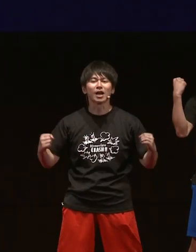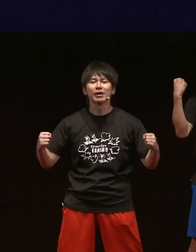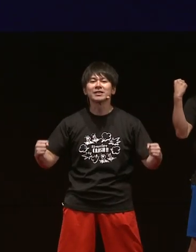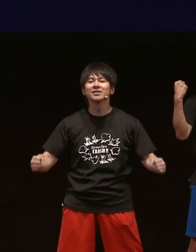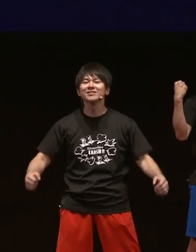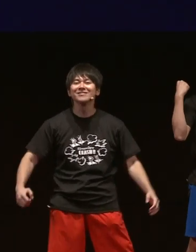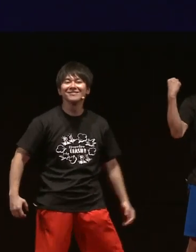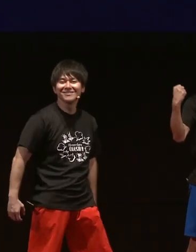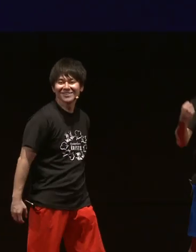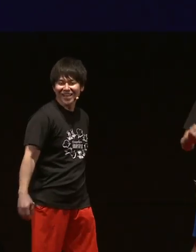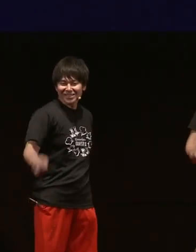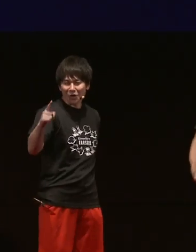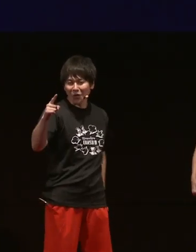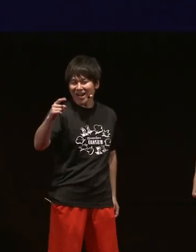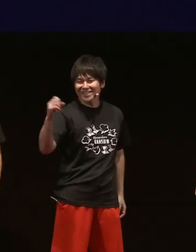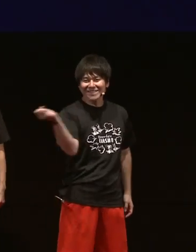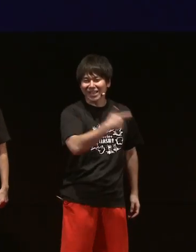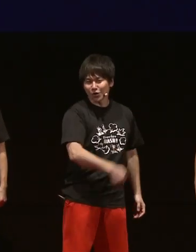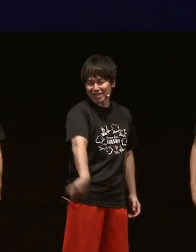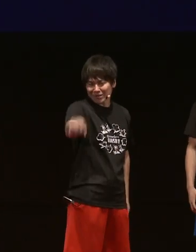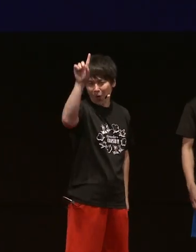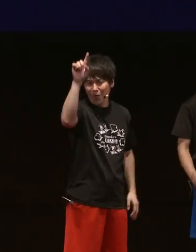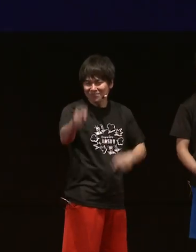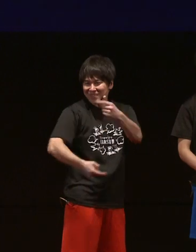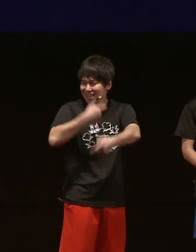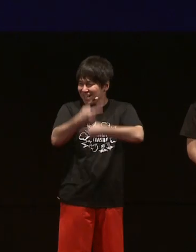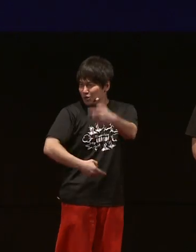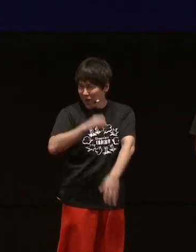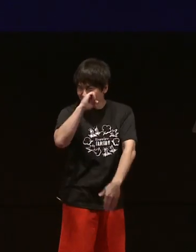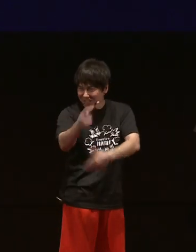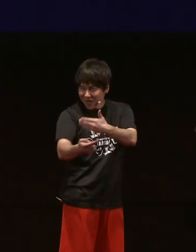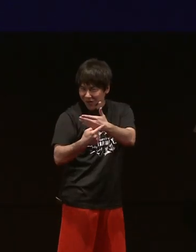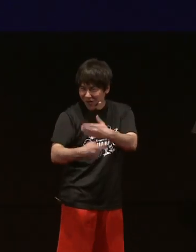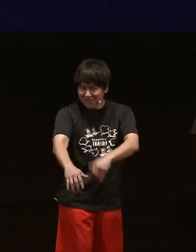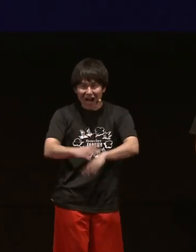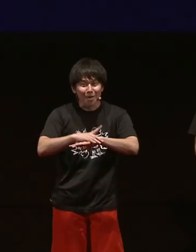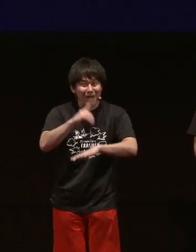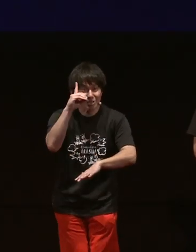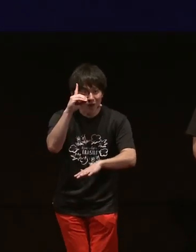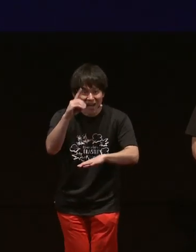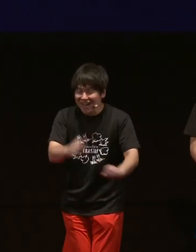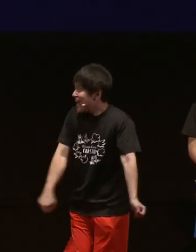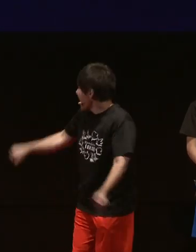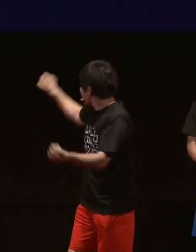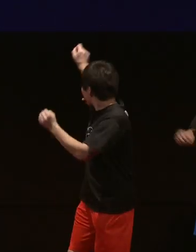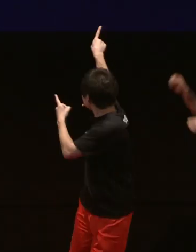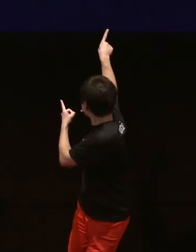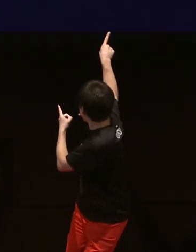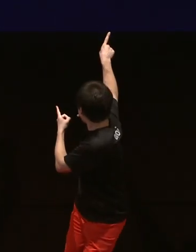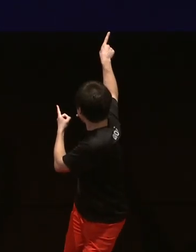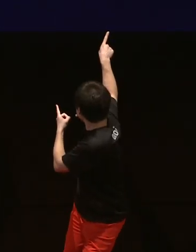but I'm going to try. Right, let's get started. Sign language's benefits. First is this!